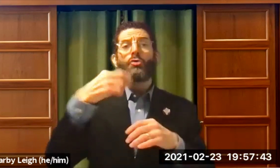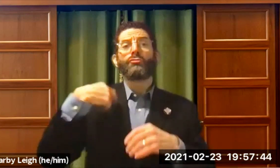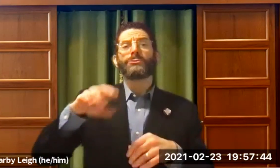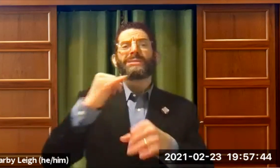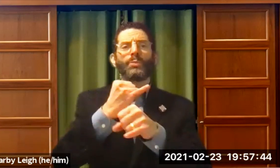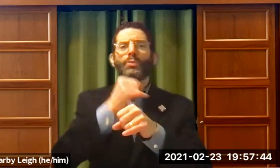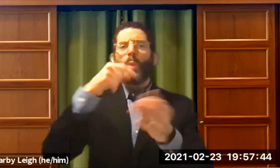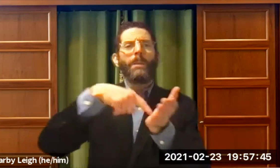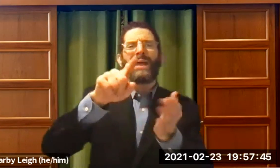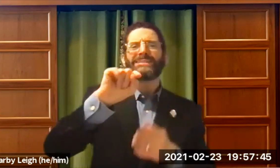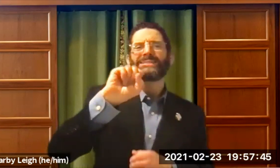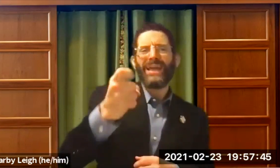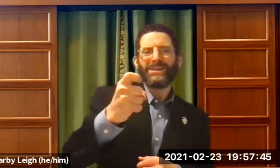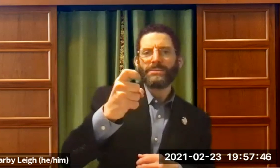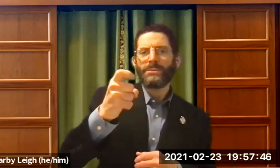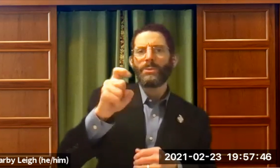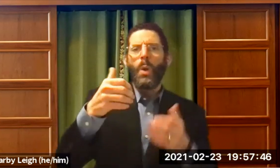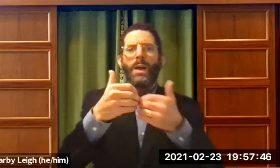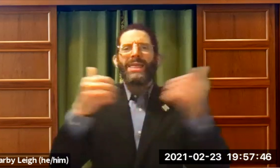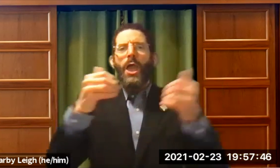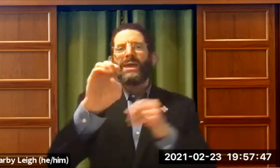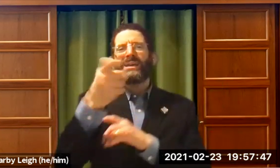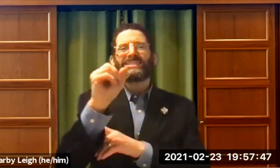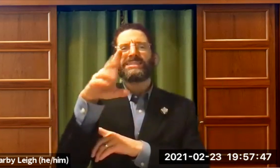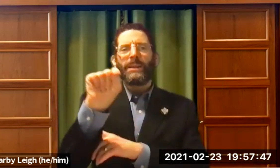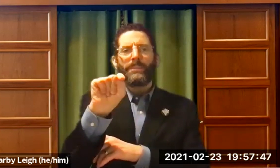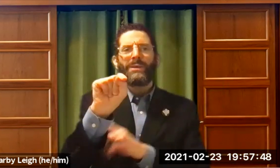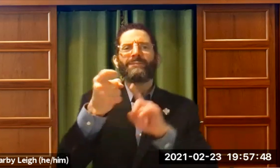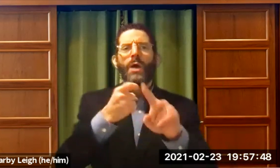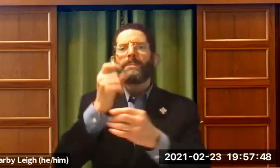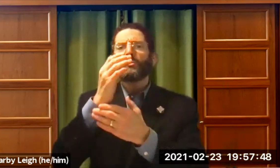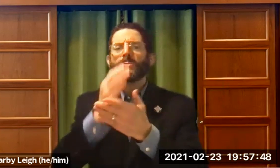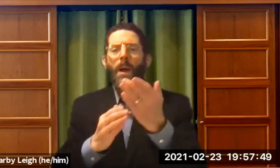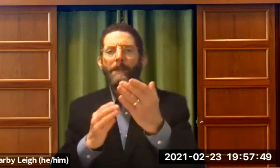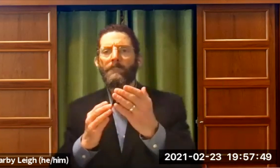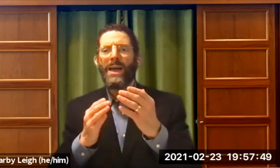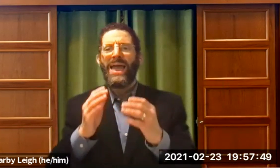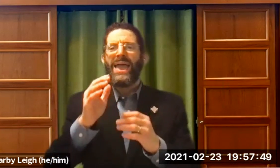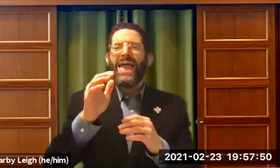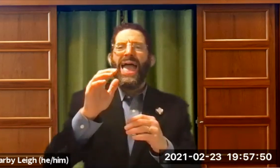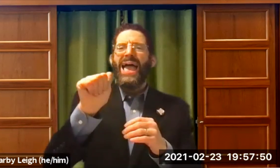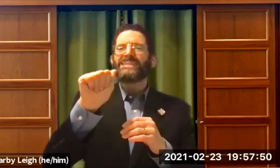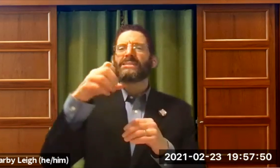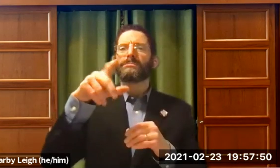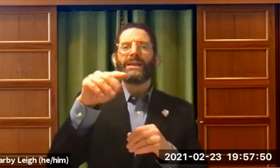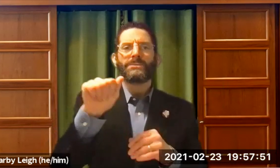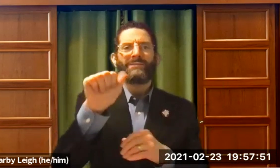But I believe that the religious institutions don't pay -- I'm not a tax expert, sorry . I believe that religious institutions